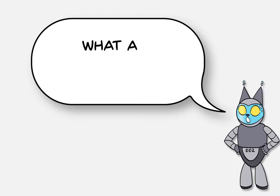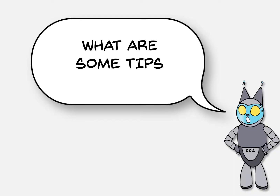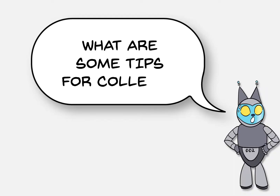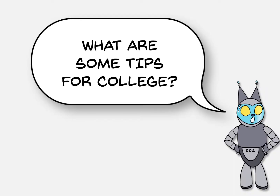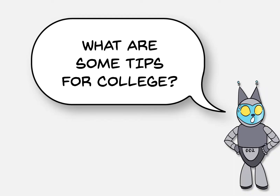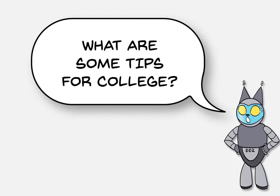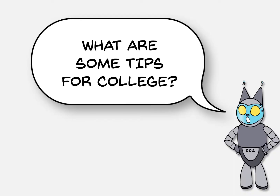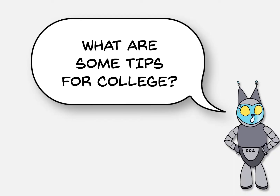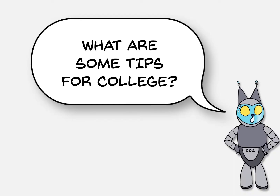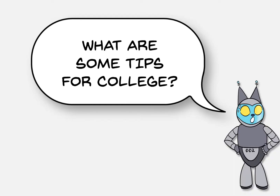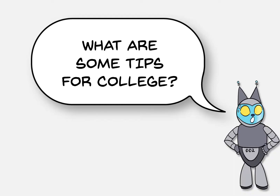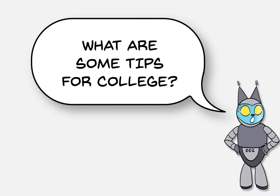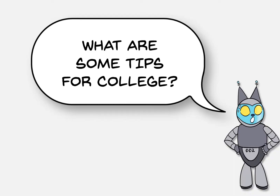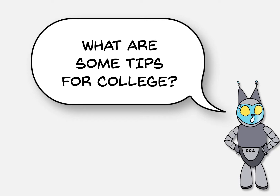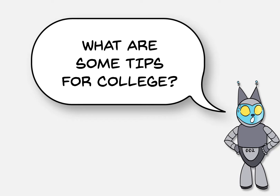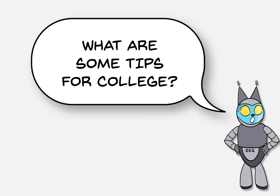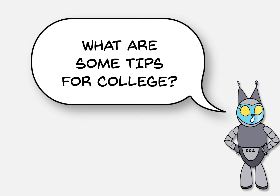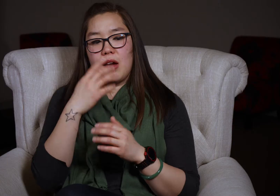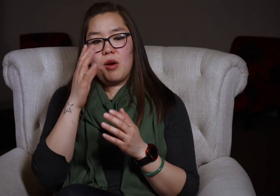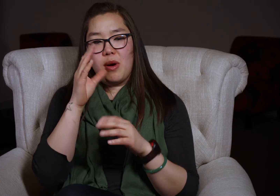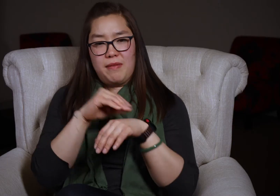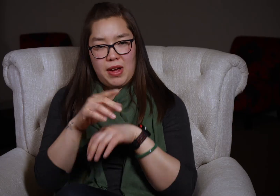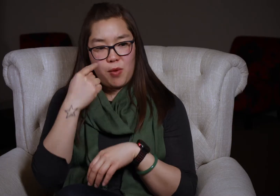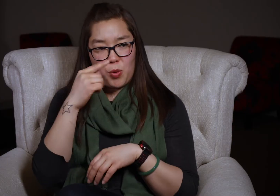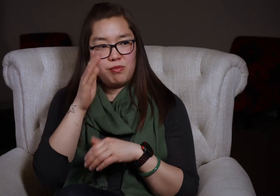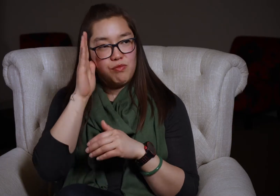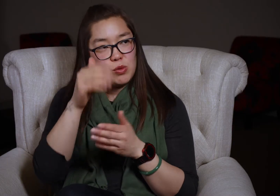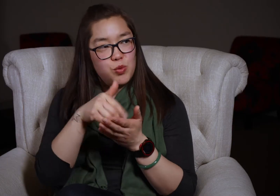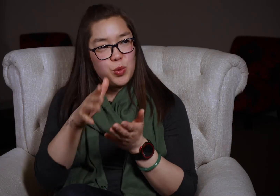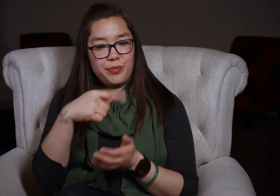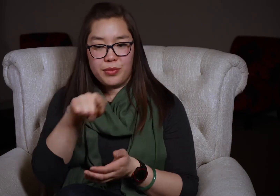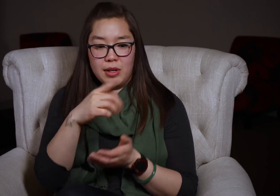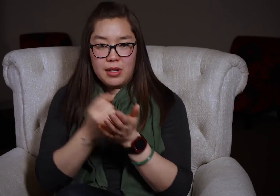What are some tips for college? I would advise future students to utilize